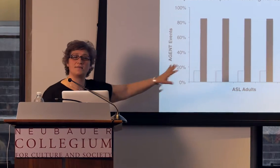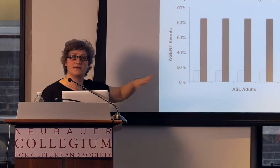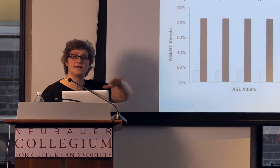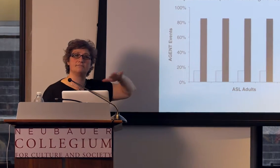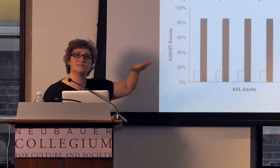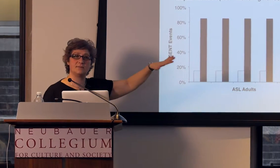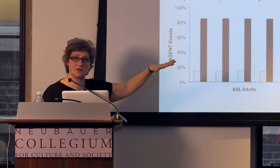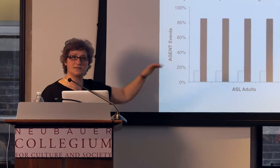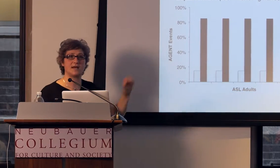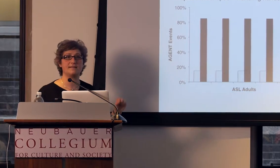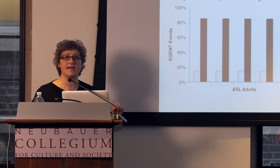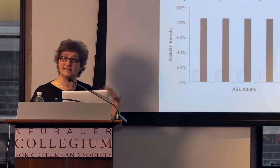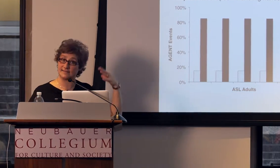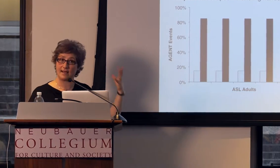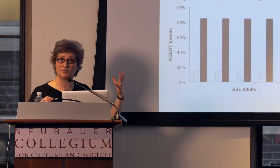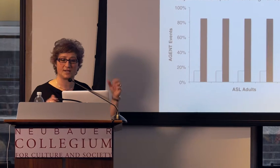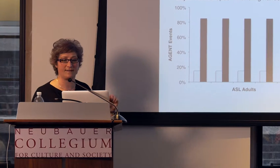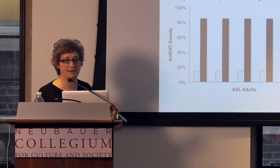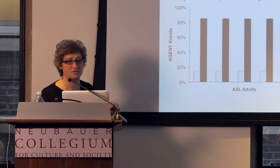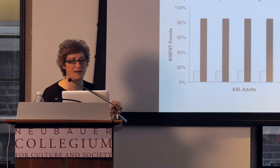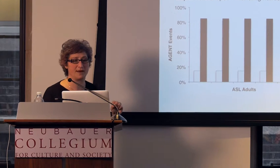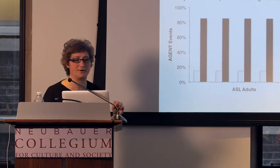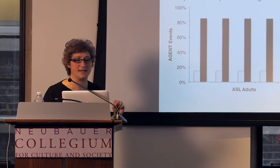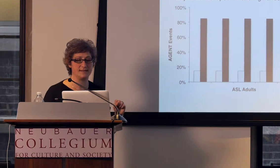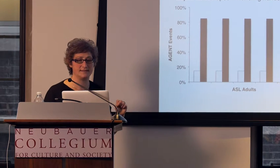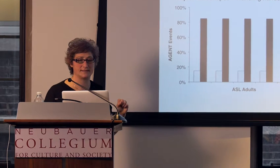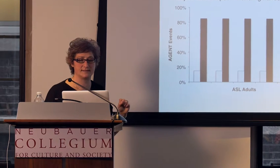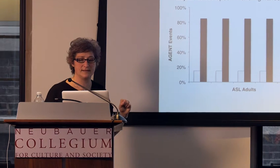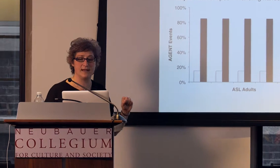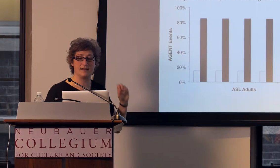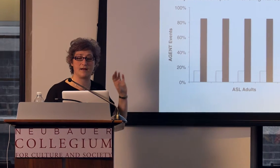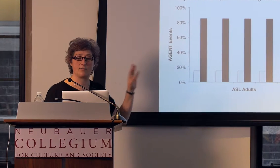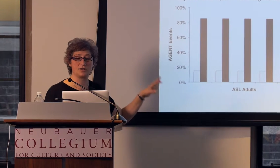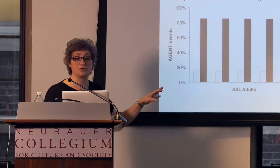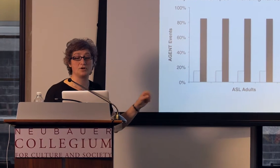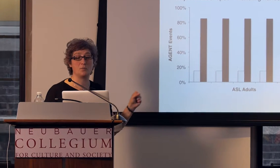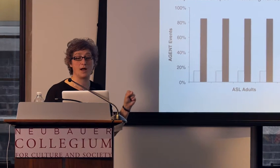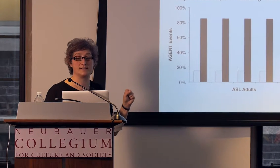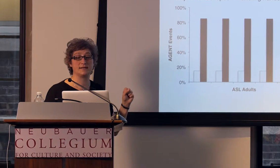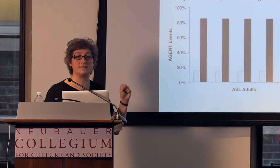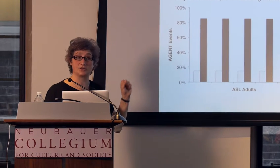what the typical established sign language pattern is. Now I want to show you what